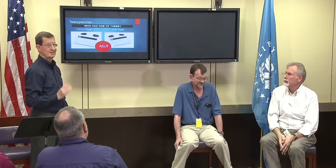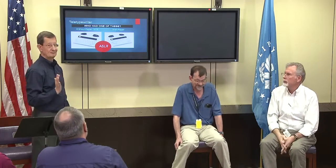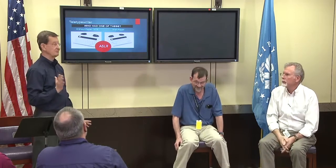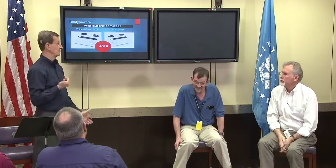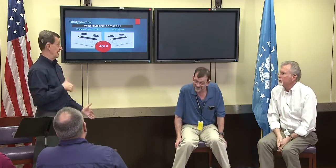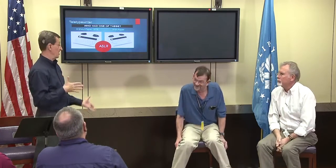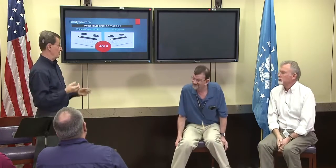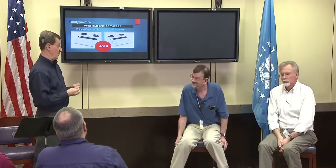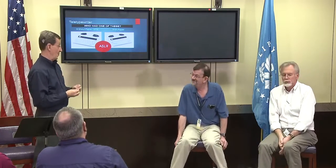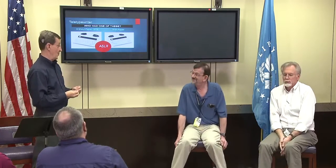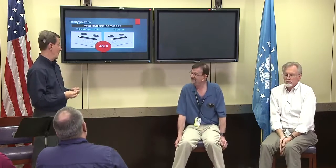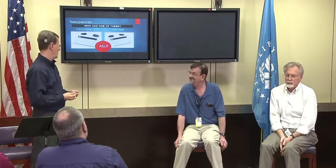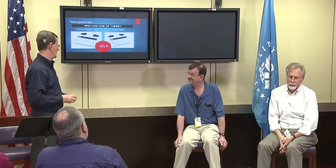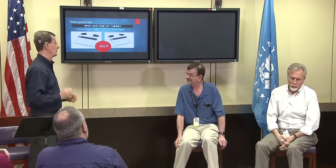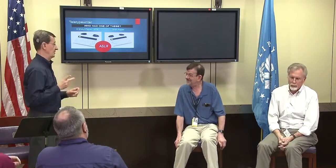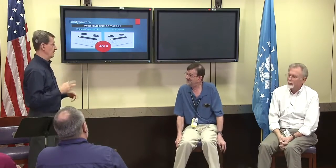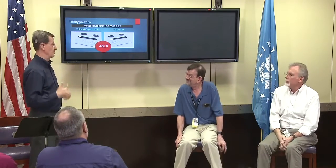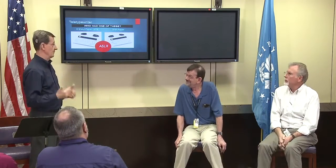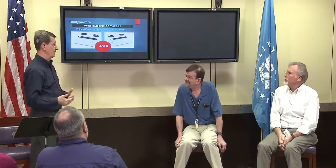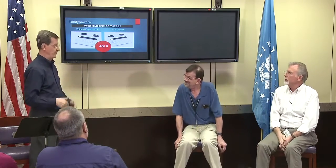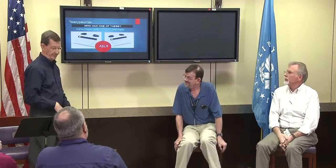to hear a response back, it took forever.